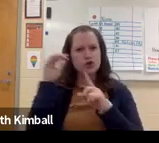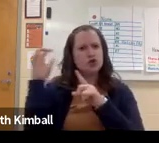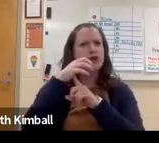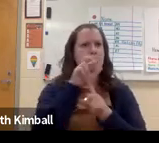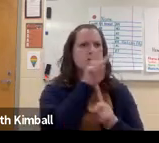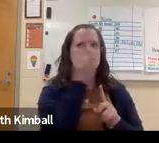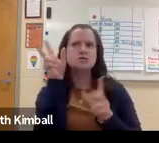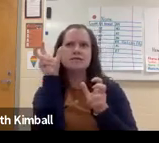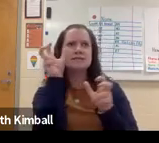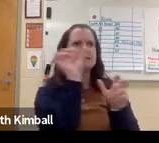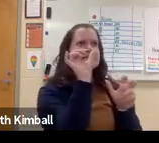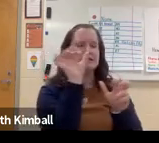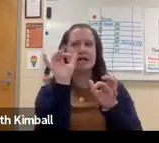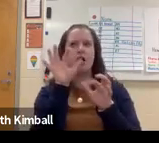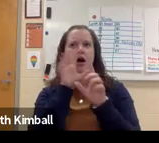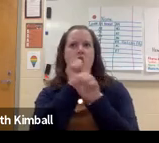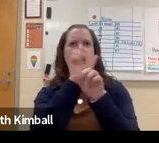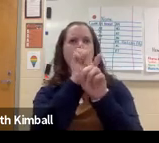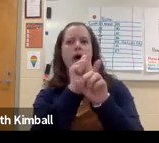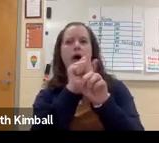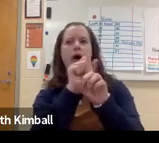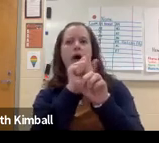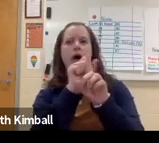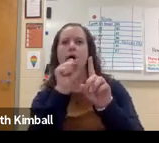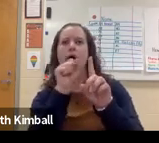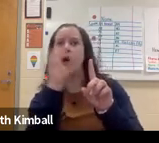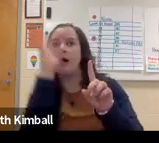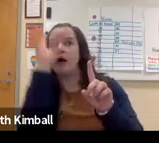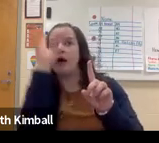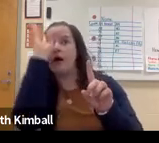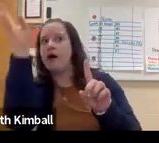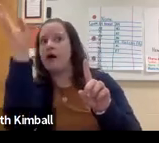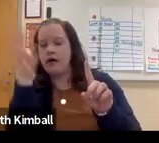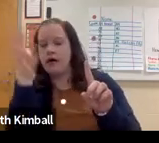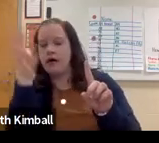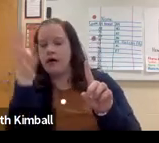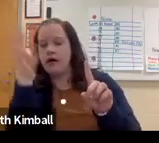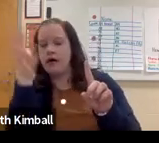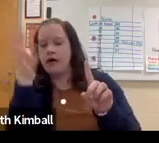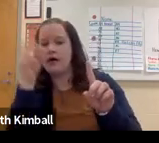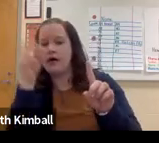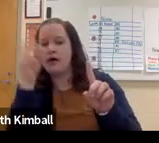especially in elementary school. They can get by trying to rely on as much as they can hear,